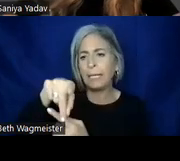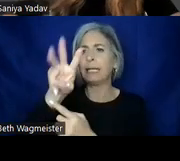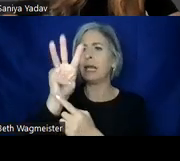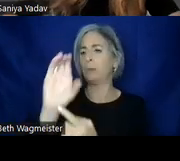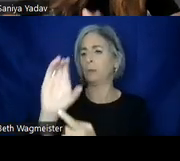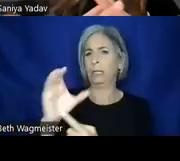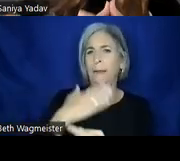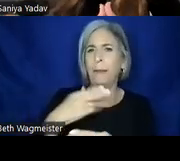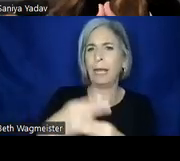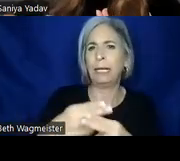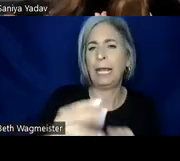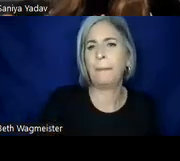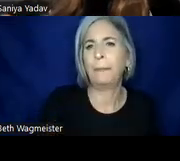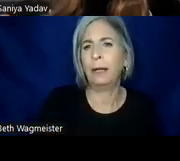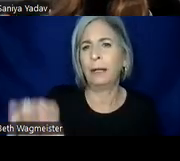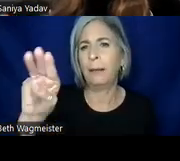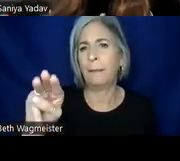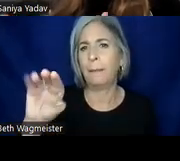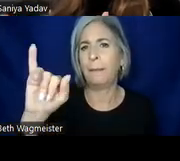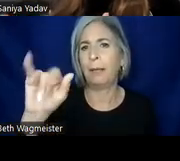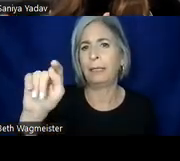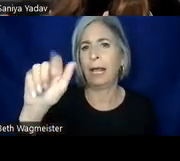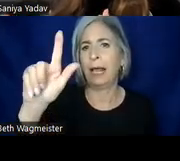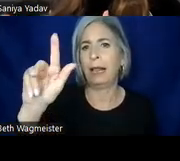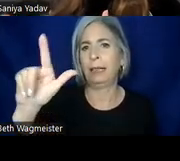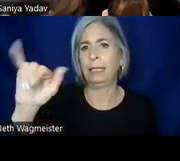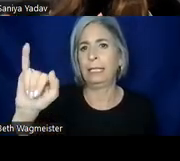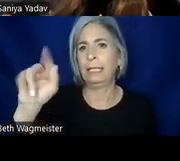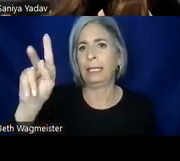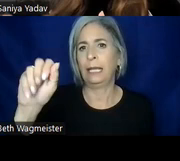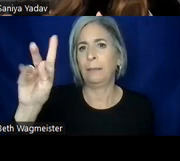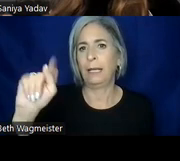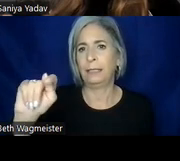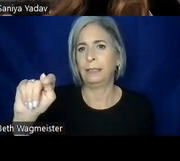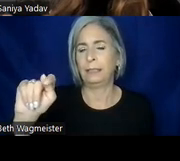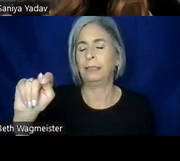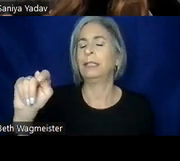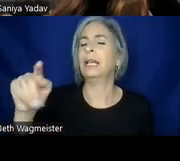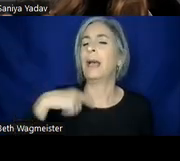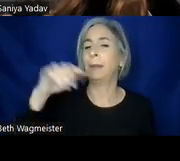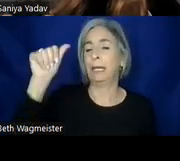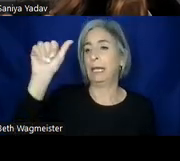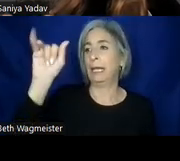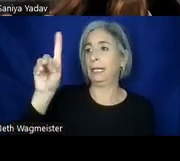Mitali Kamat, my pronouns are she/her/hers, I'm an Indian woman with shoulder length black hair